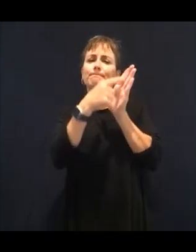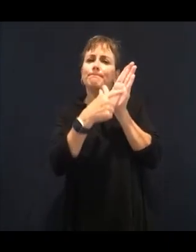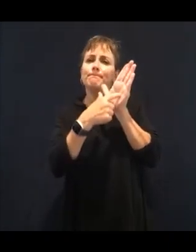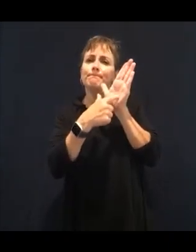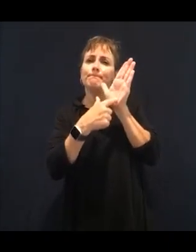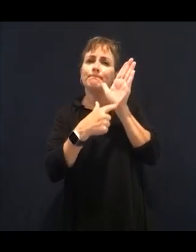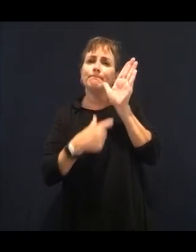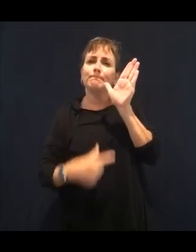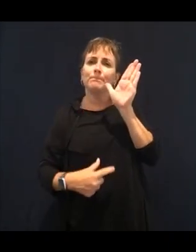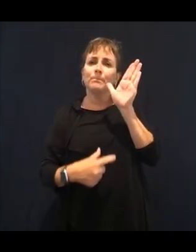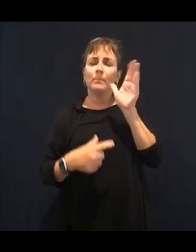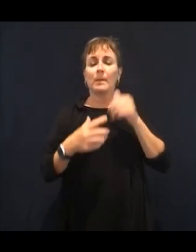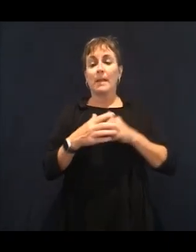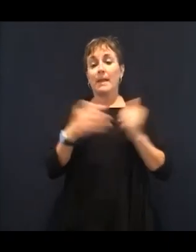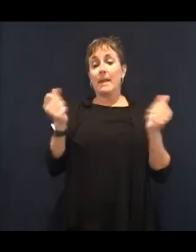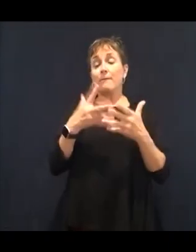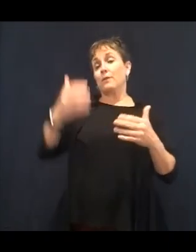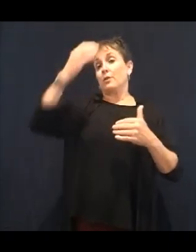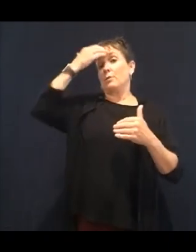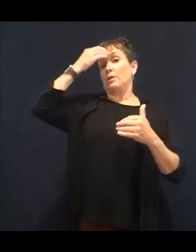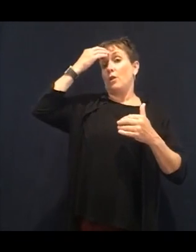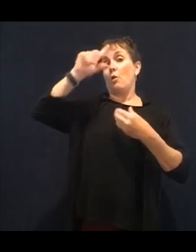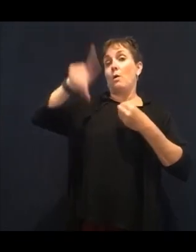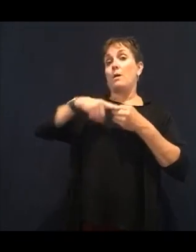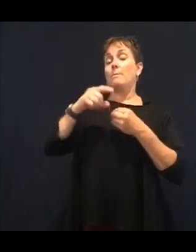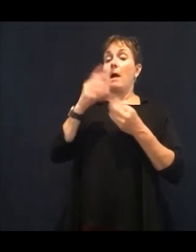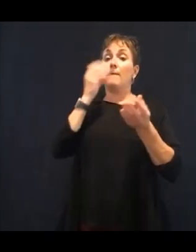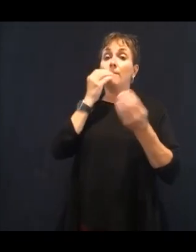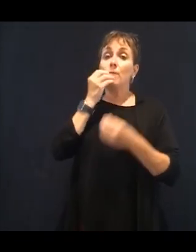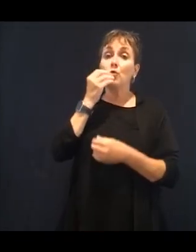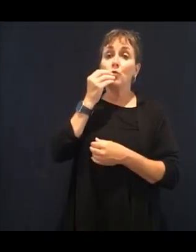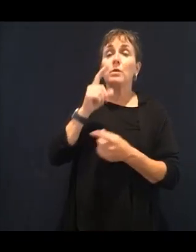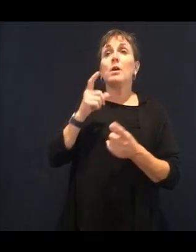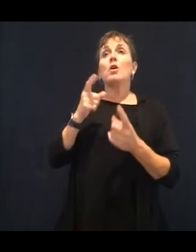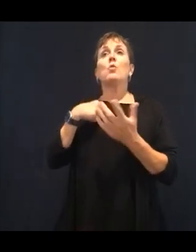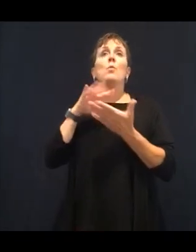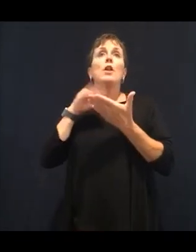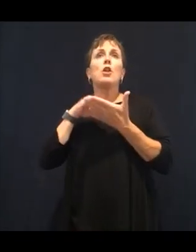from family, from whatever people are Googling right on